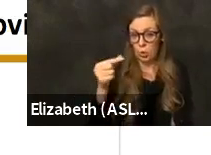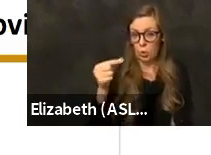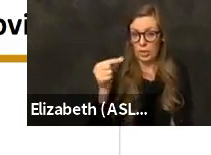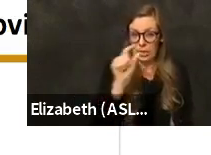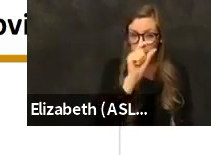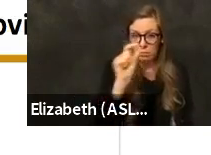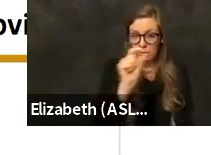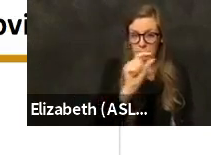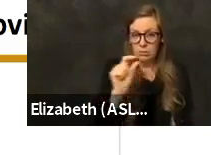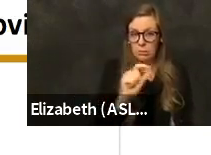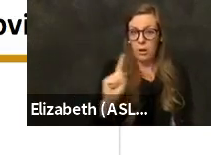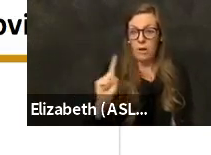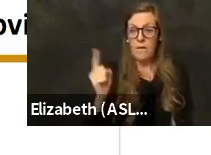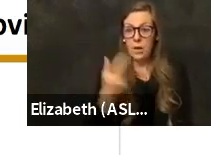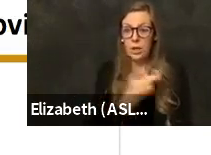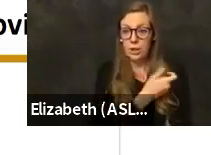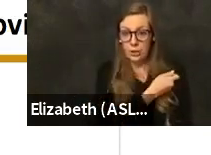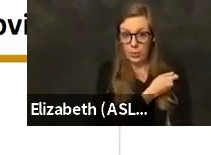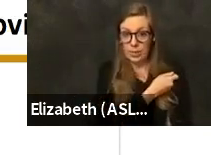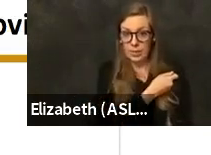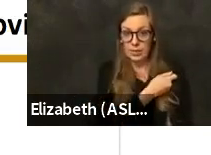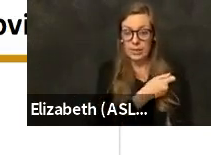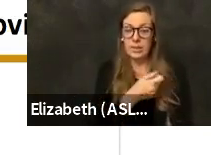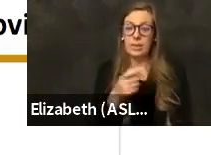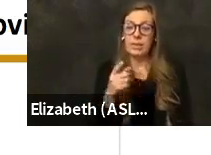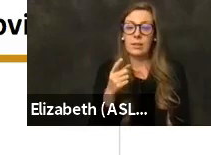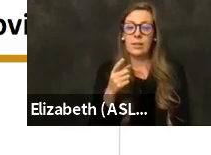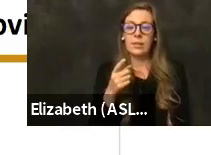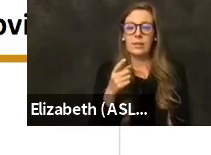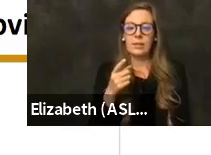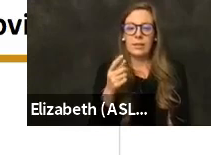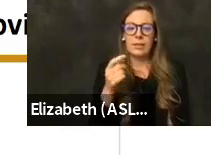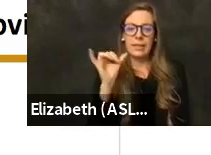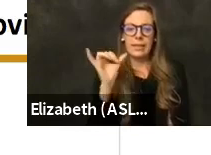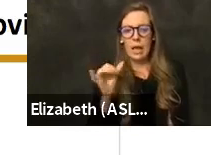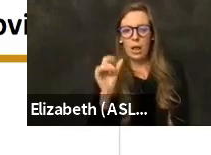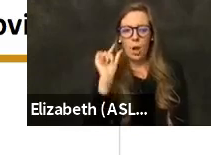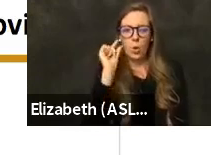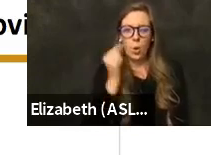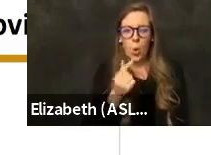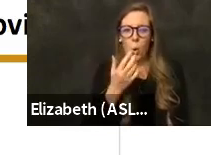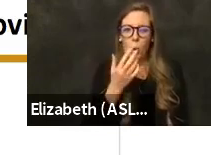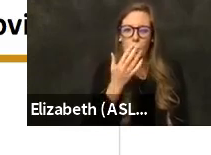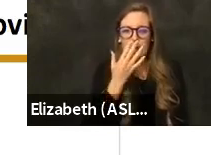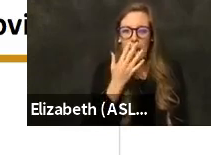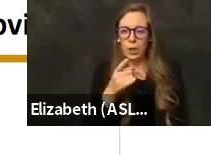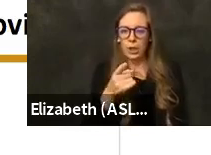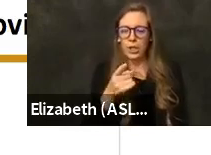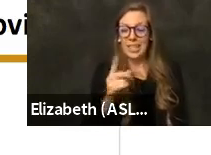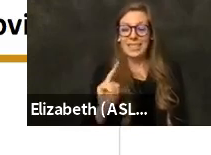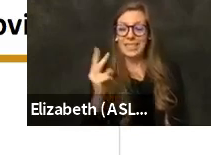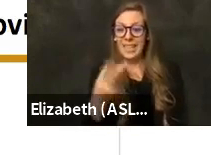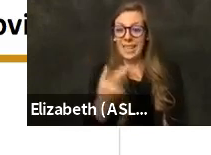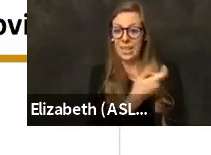Those are first doses administered. And the yellow color kind of gold color is second doses administered.